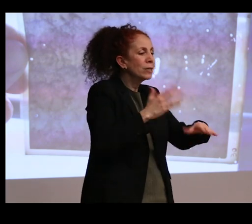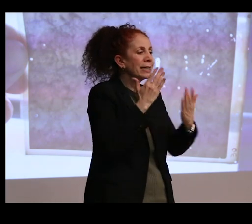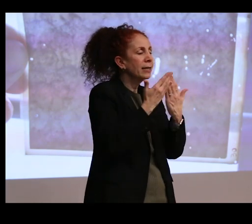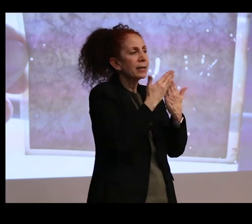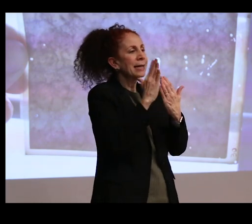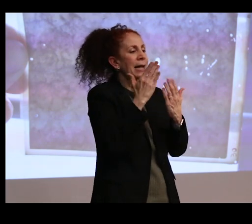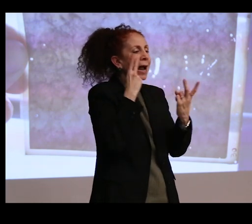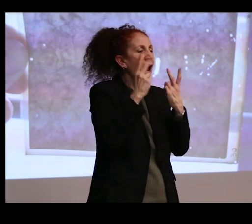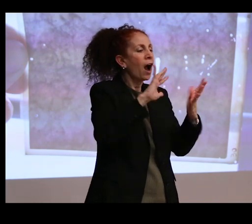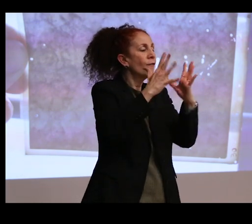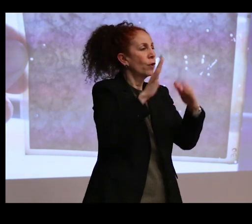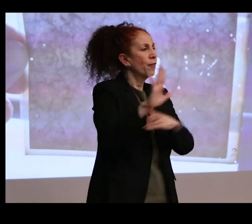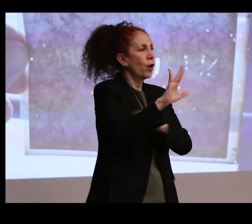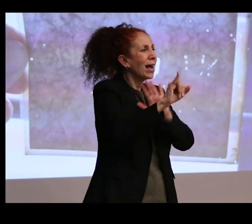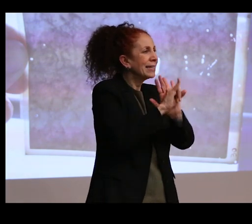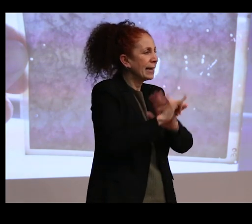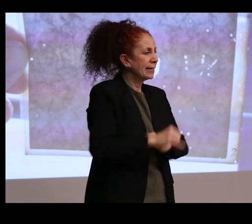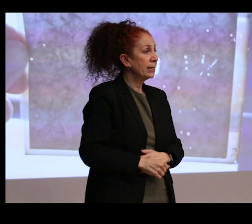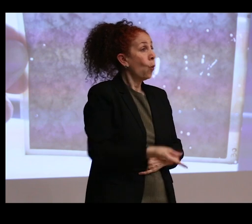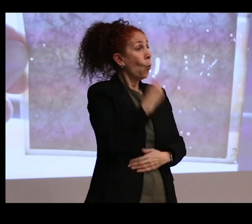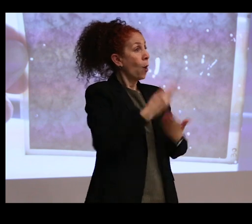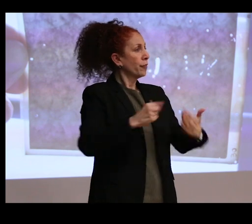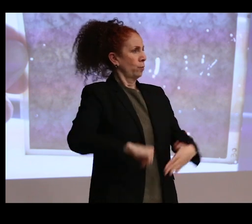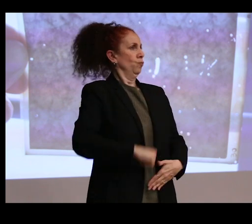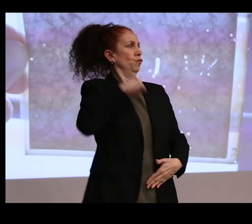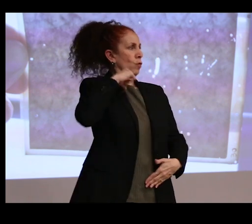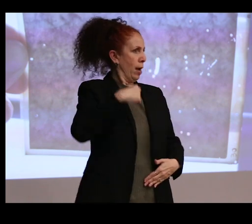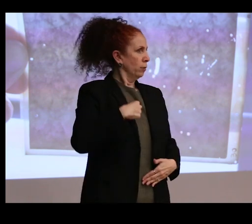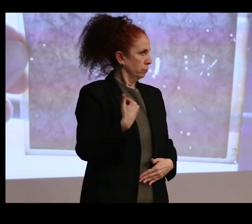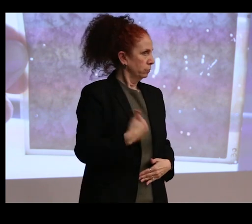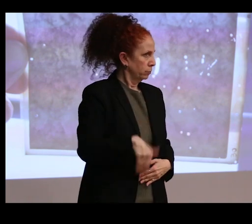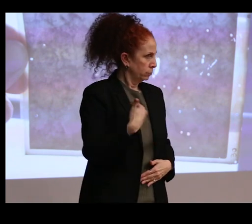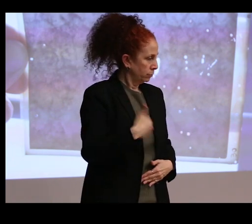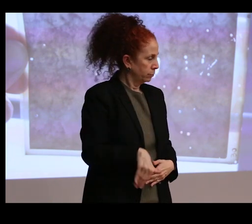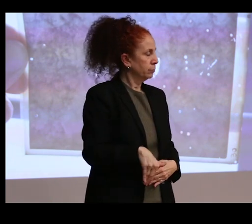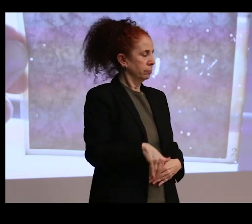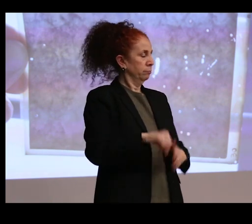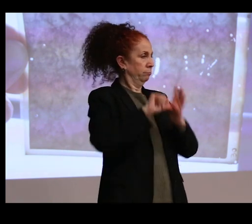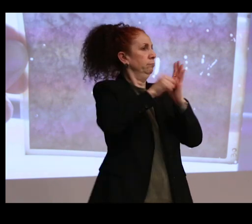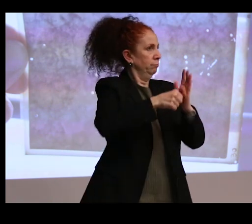And, to me, one of the proudest things that I've ever done and probably will ever do in my career